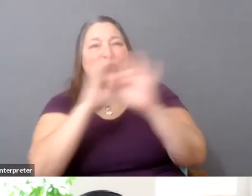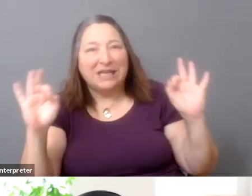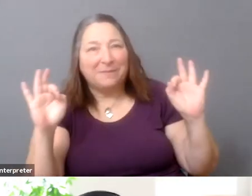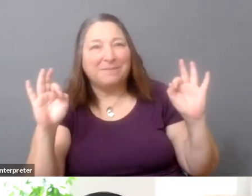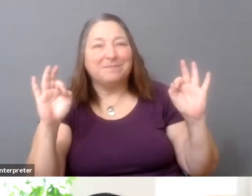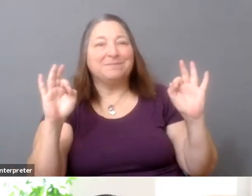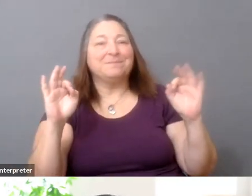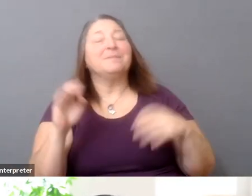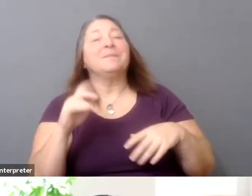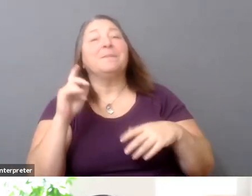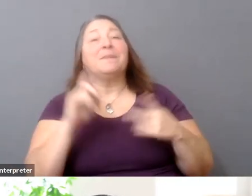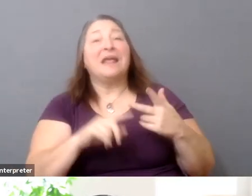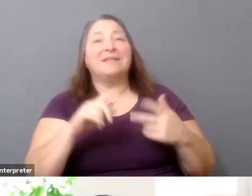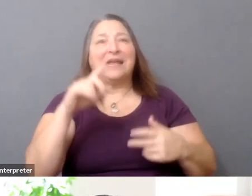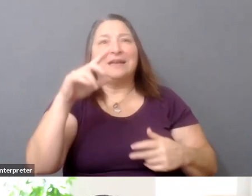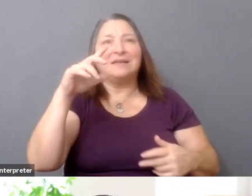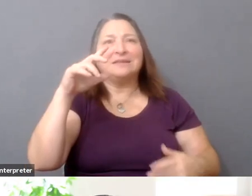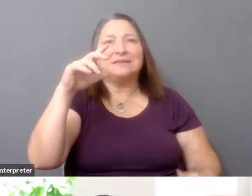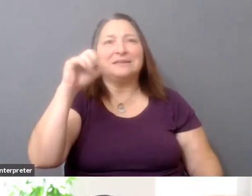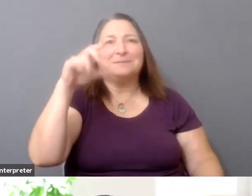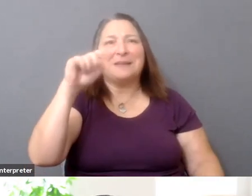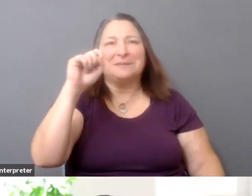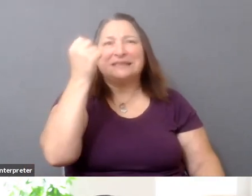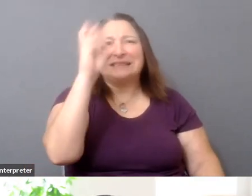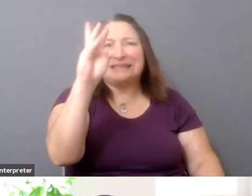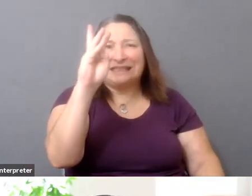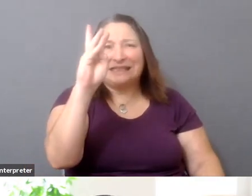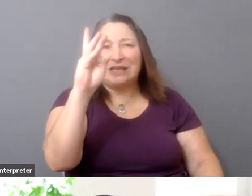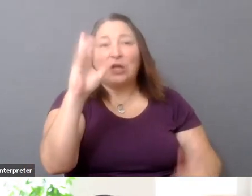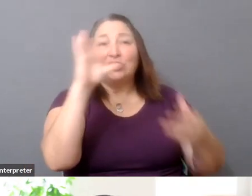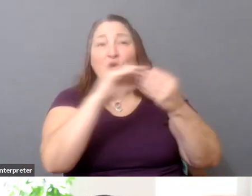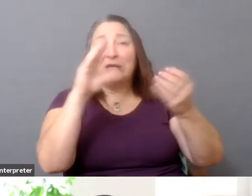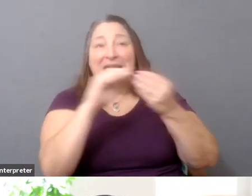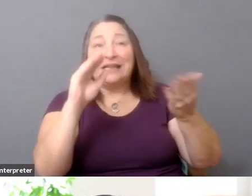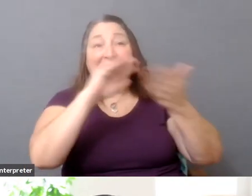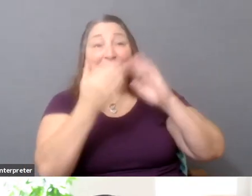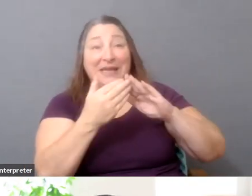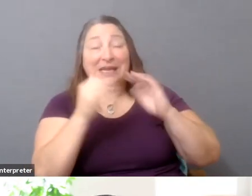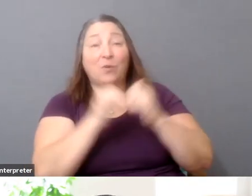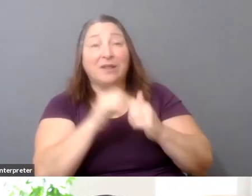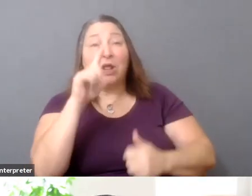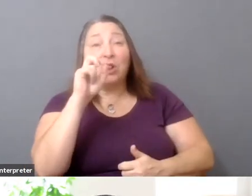a conversation about the intersection of storytelling and community with Louis Massiah and Yvonne Michelle Shirley